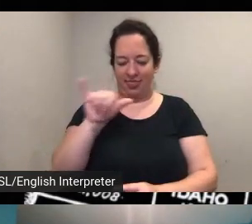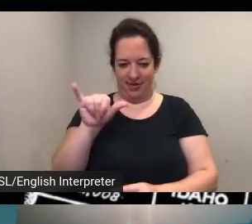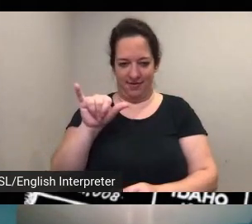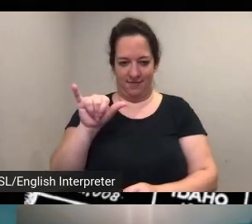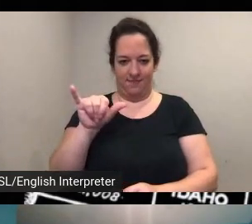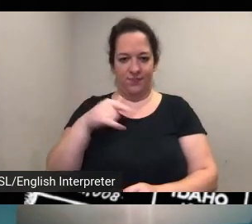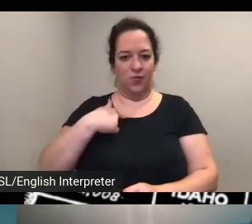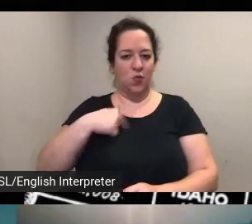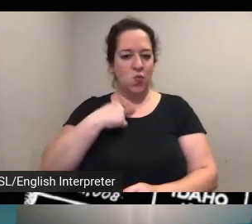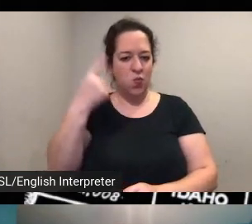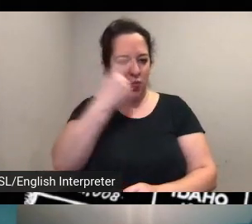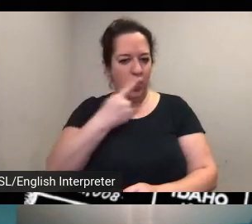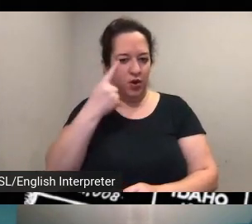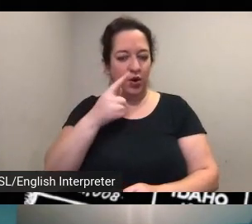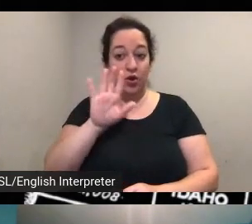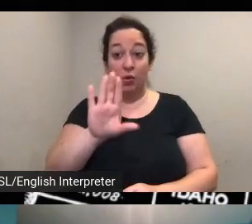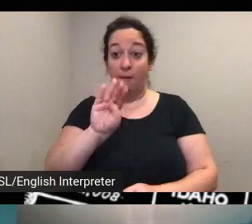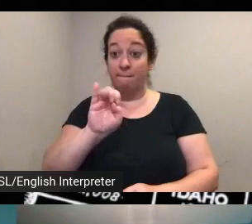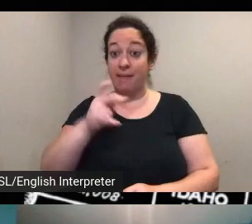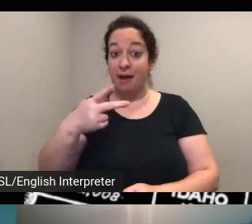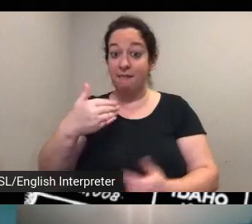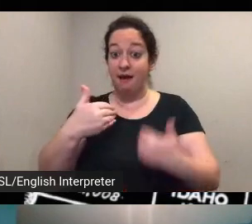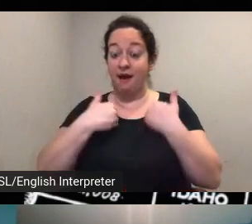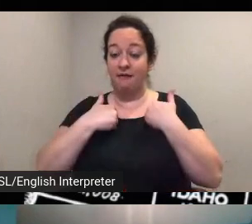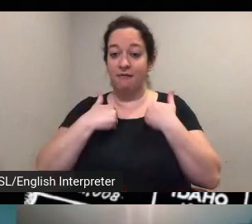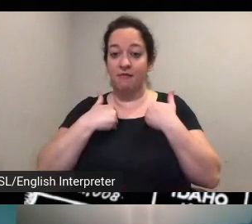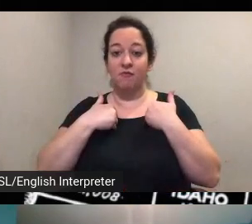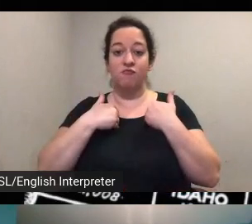your map information regarding amelia bloomer she